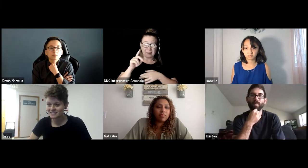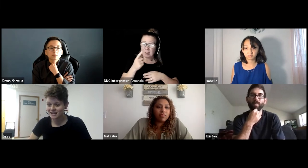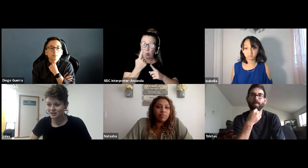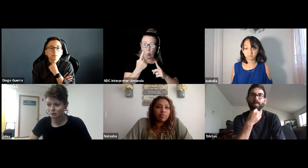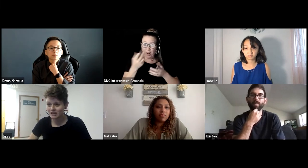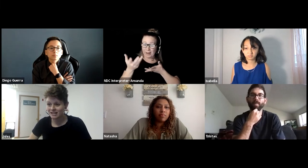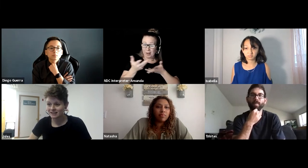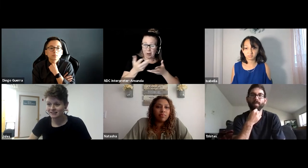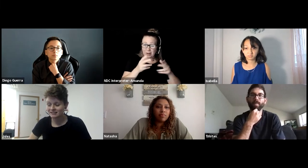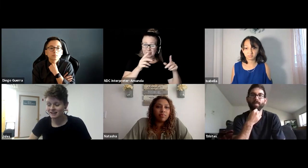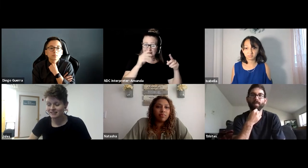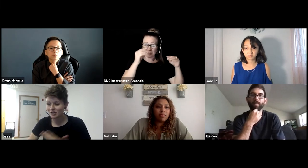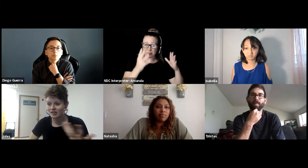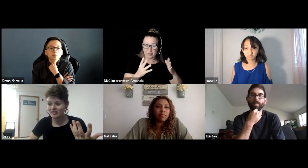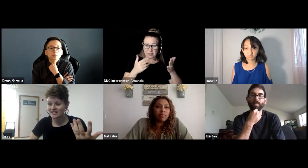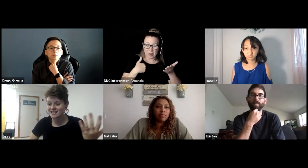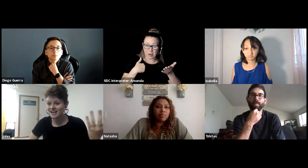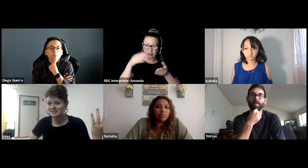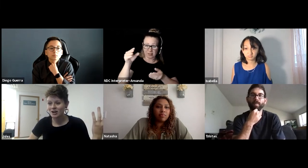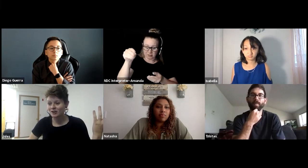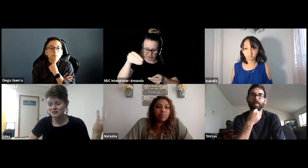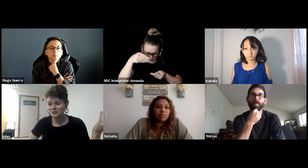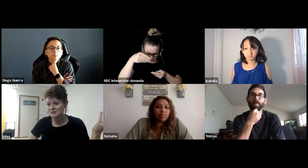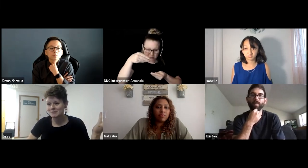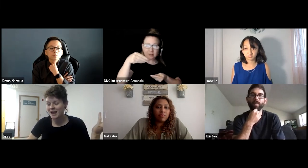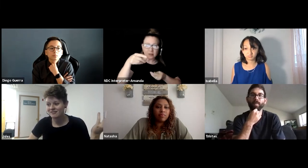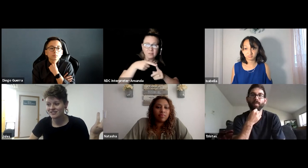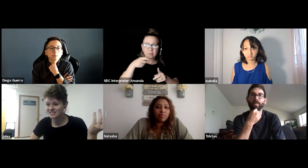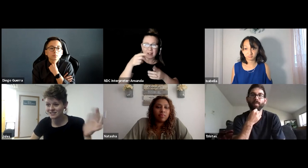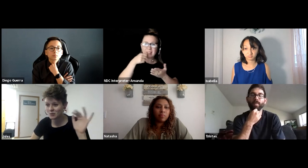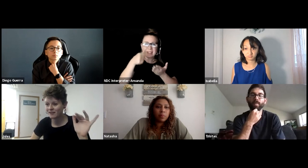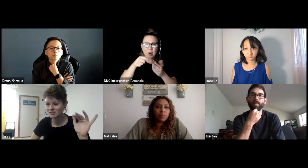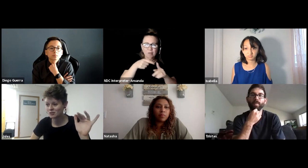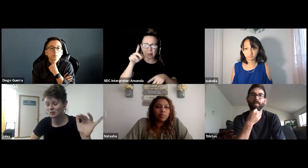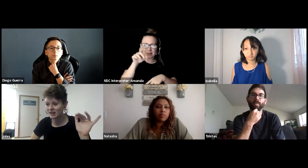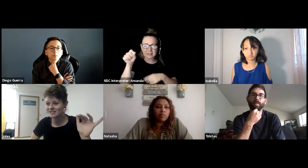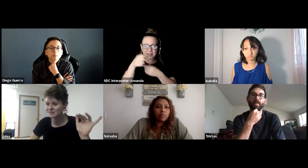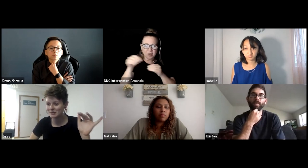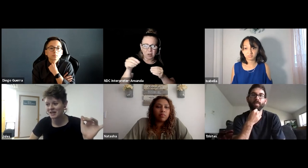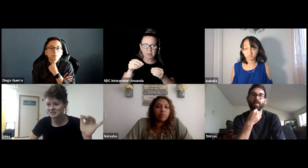like, reading a letter that they send on a student's behalf that says you have to do this because of the ADA or whatever.